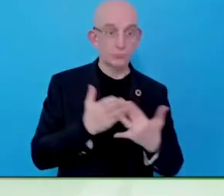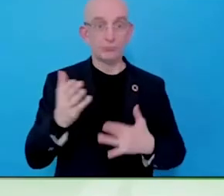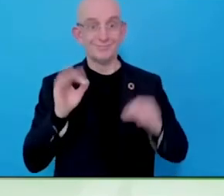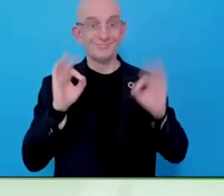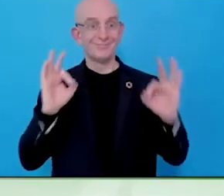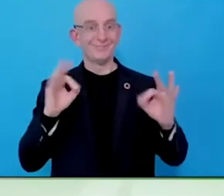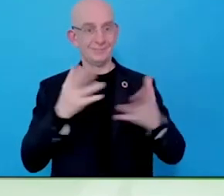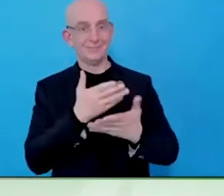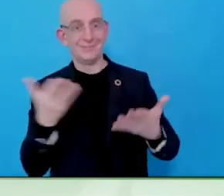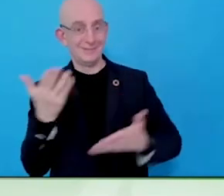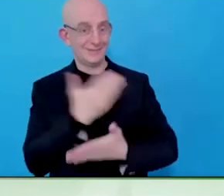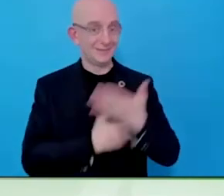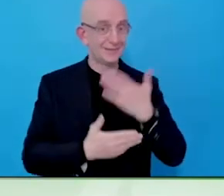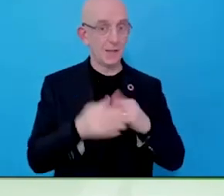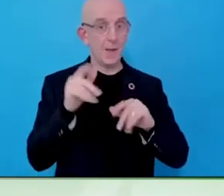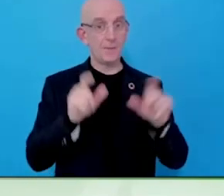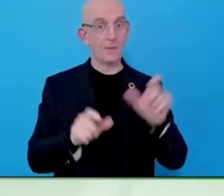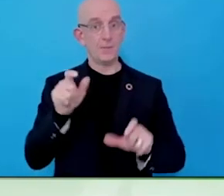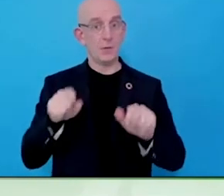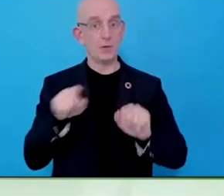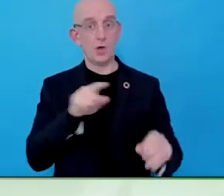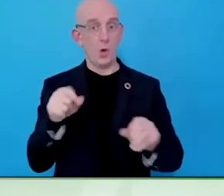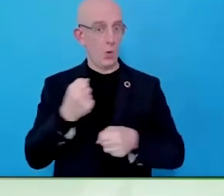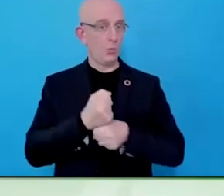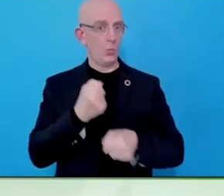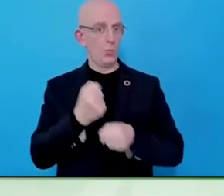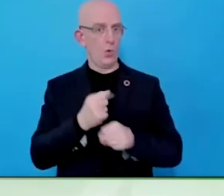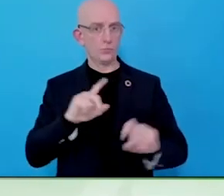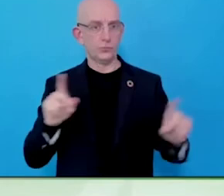We are only going to see a big breakthrough when we start to see